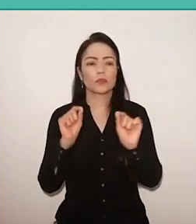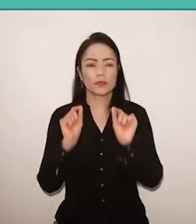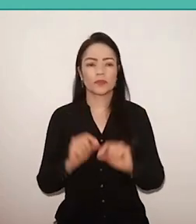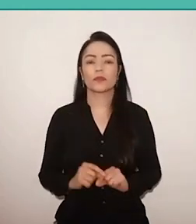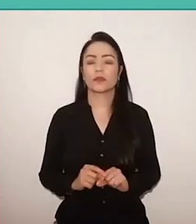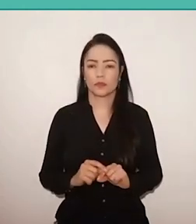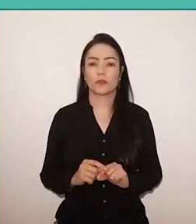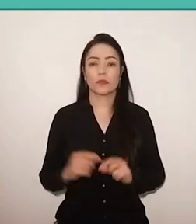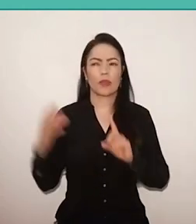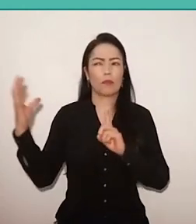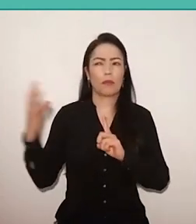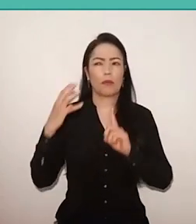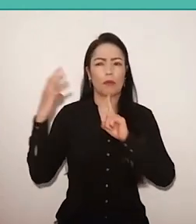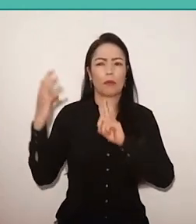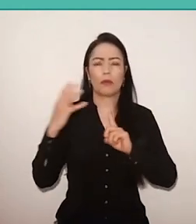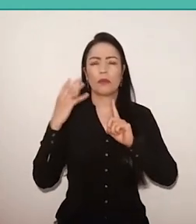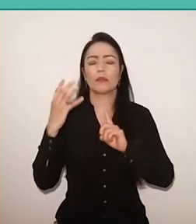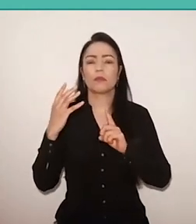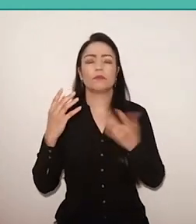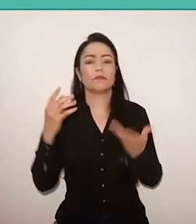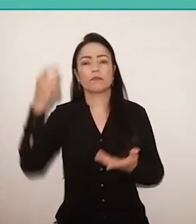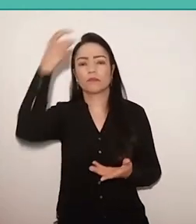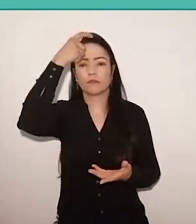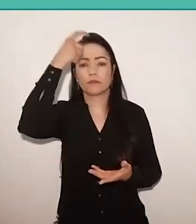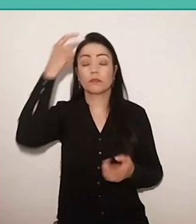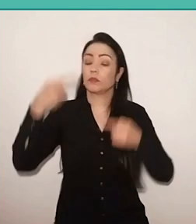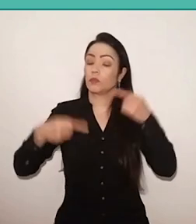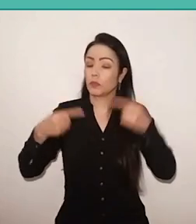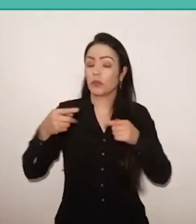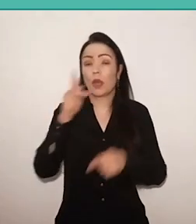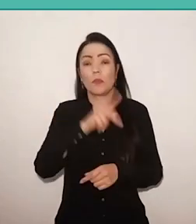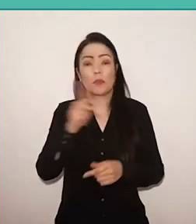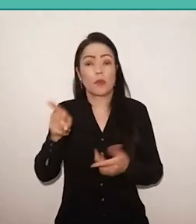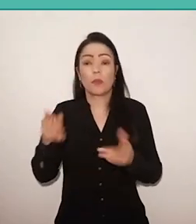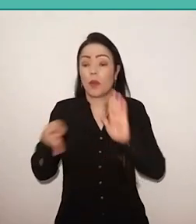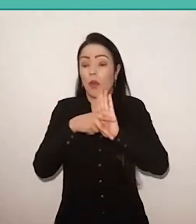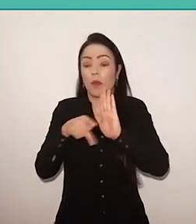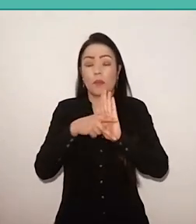the political-pedagogical conception of Freire. So, Sergio, it's up to you.